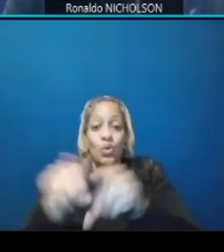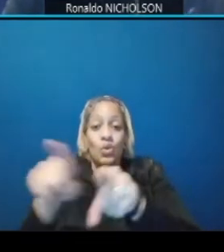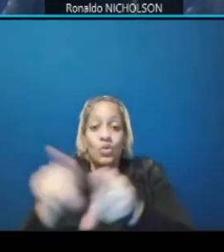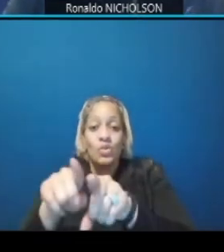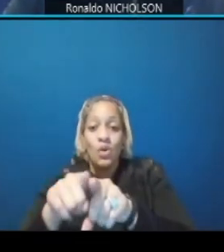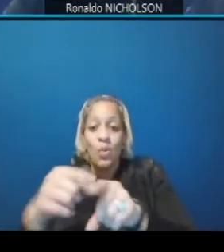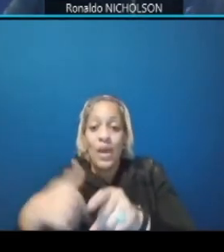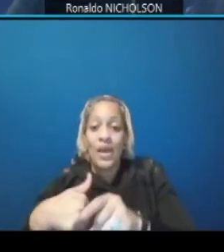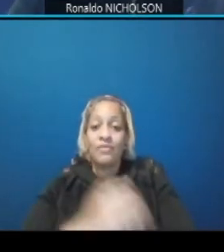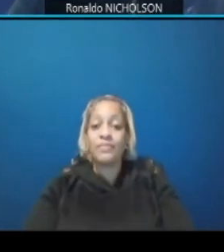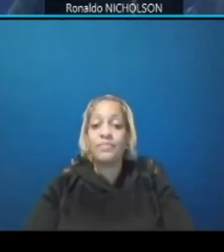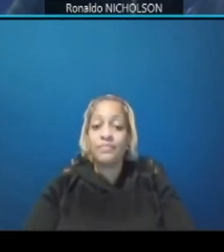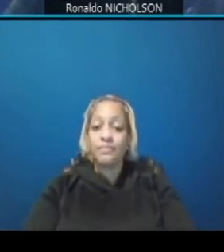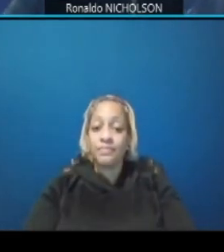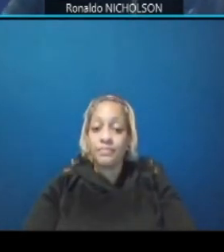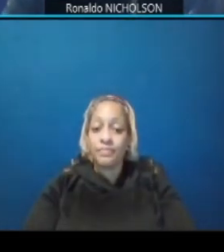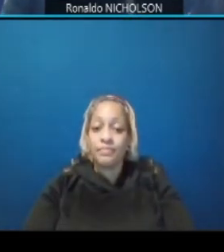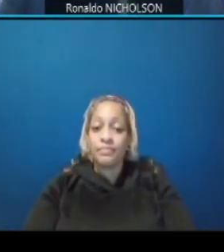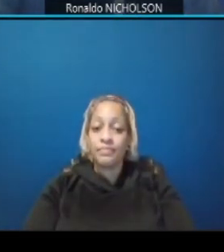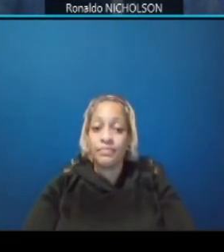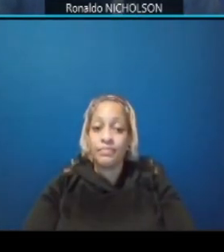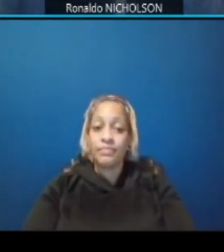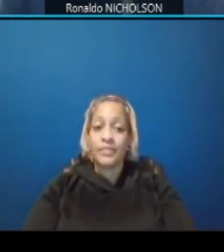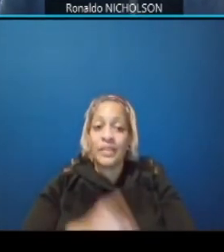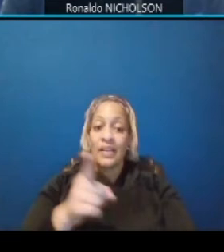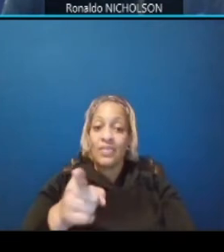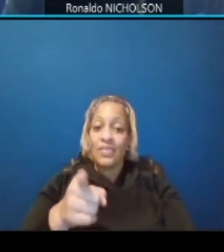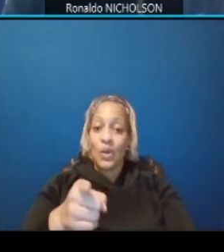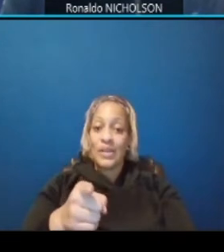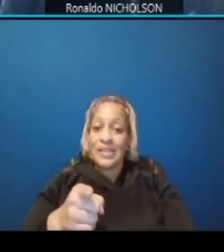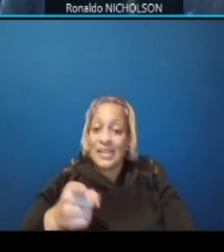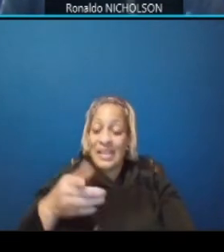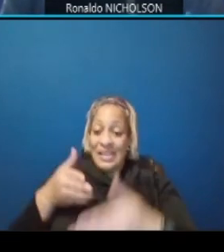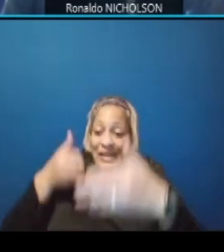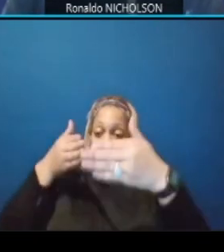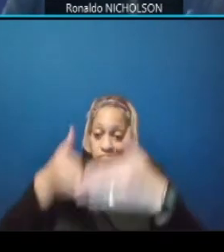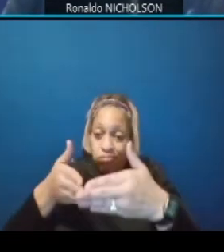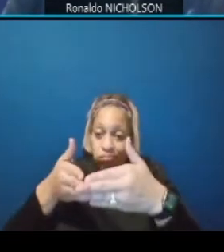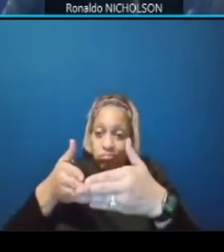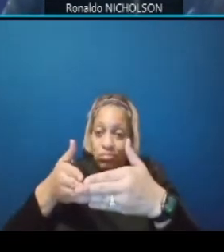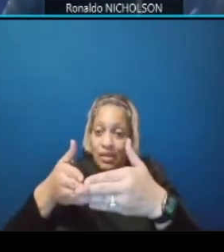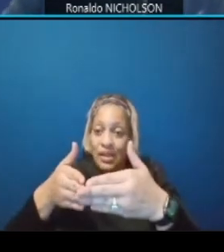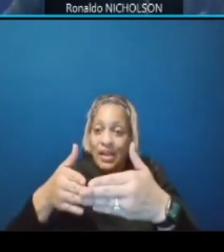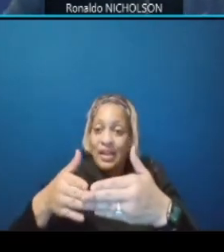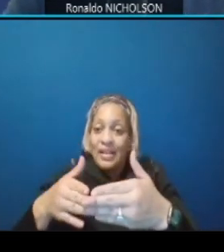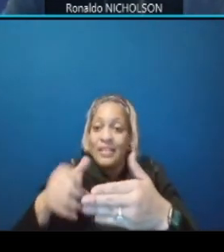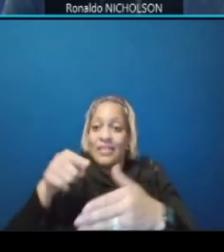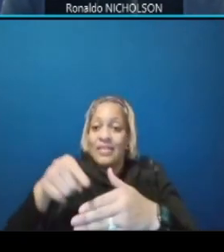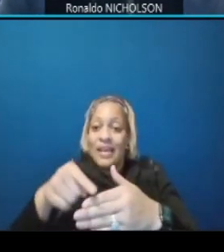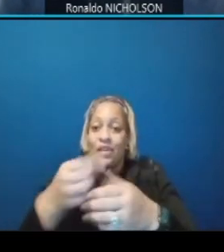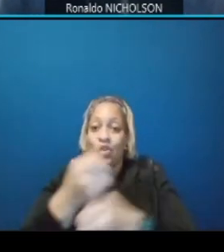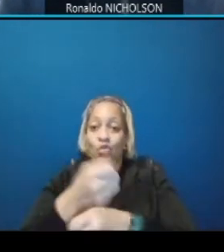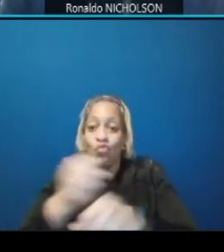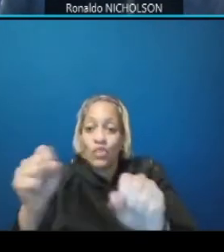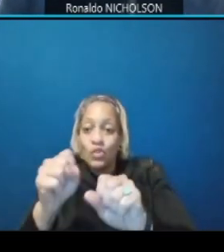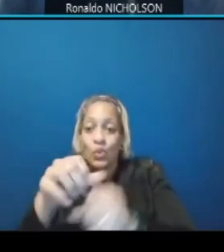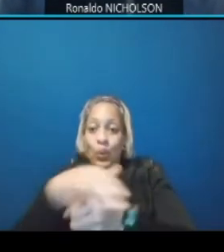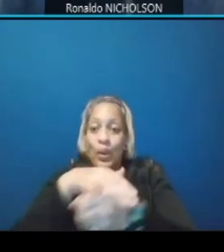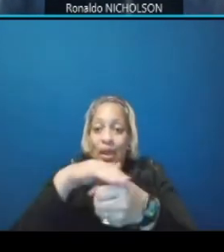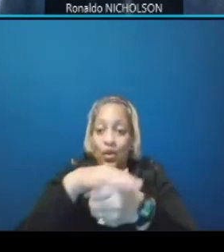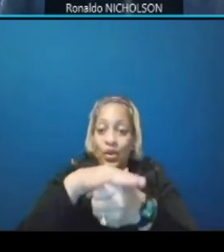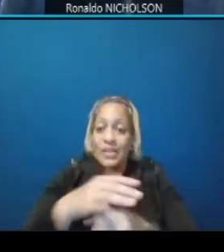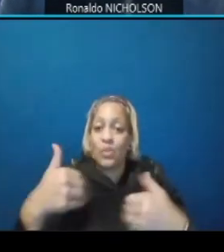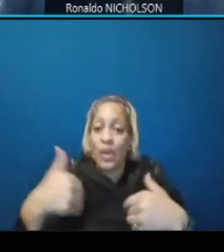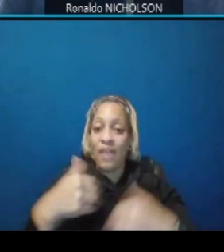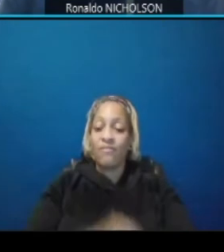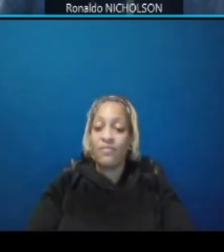for pedestrians at the median and at streetcar stops again throughout the quarter